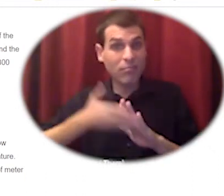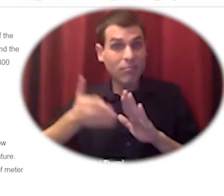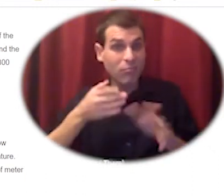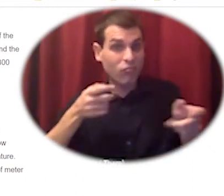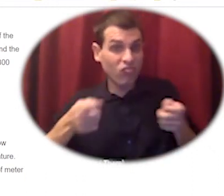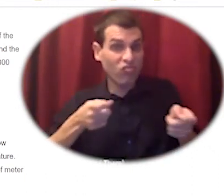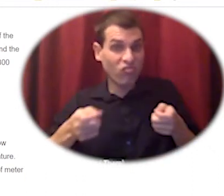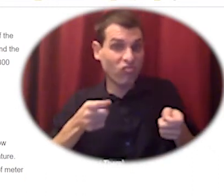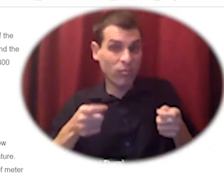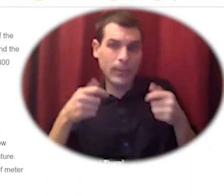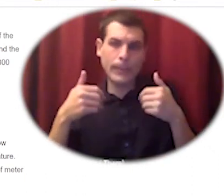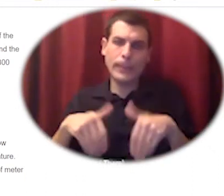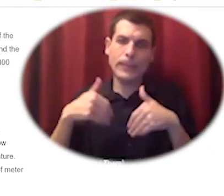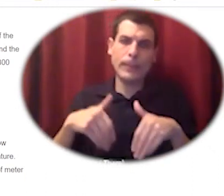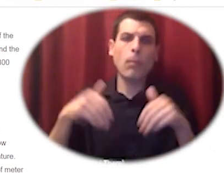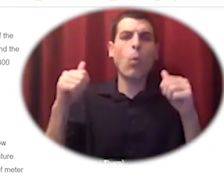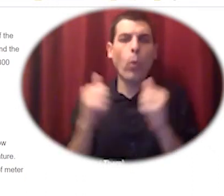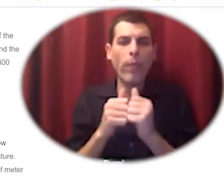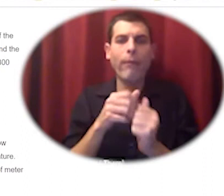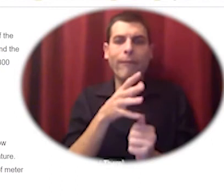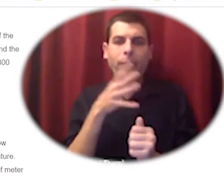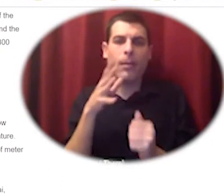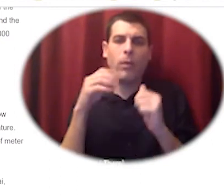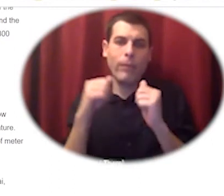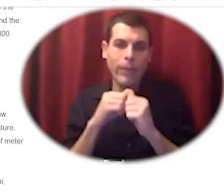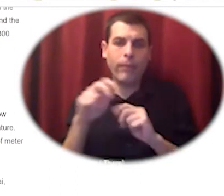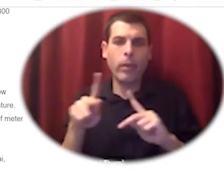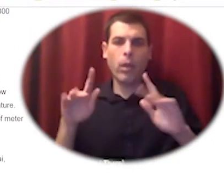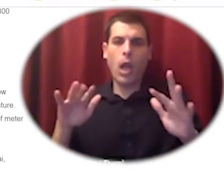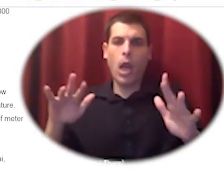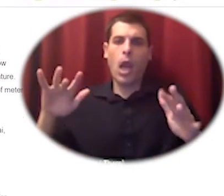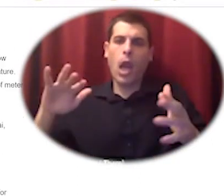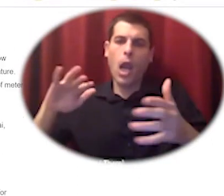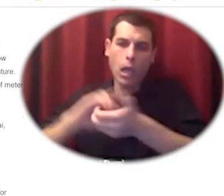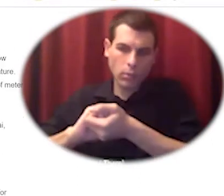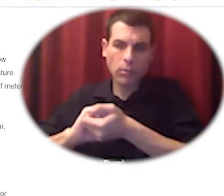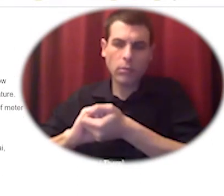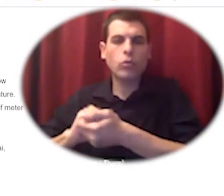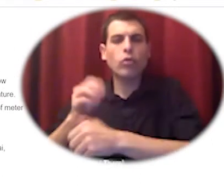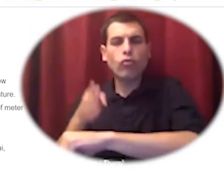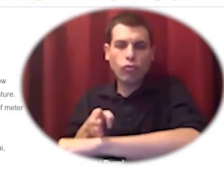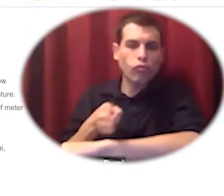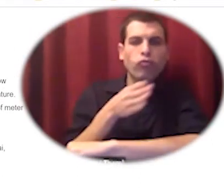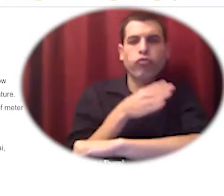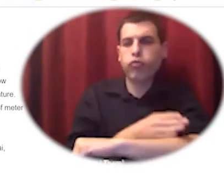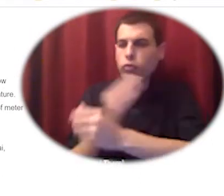collective effort towards revitalizing an area's ecology and economies